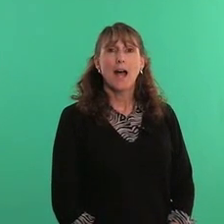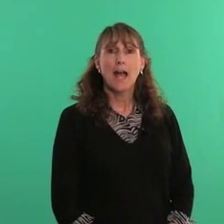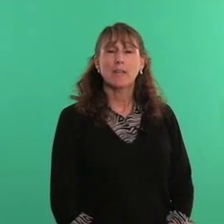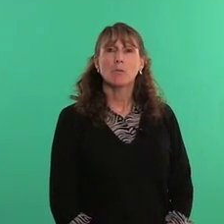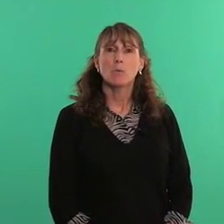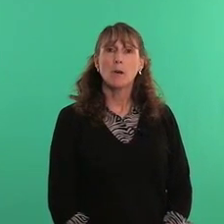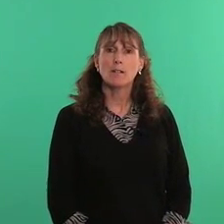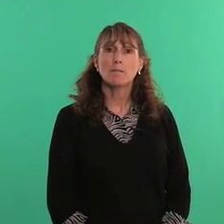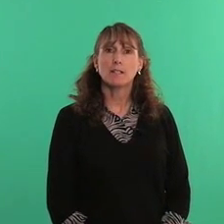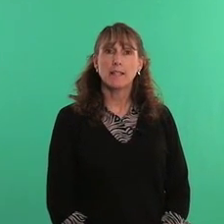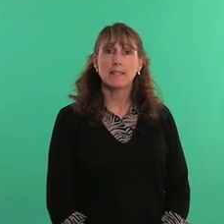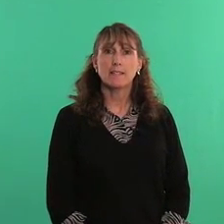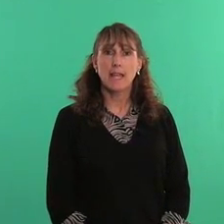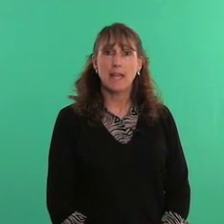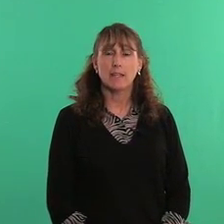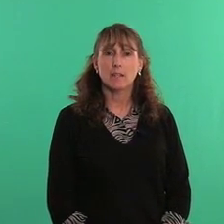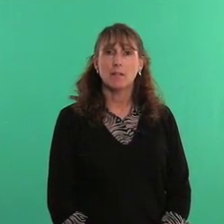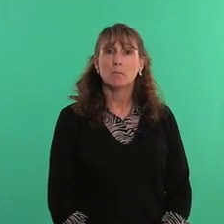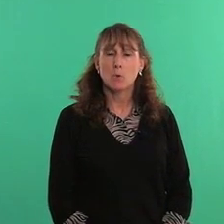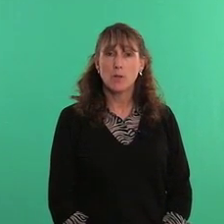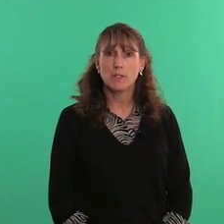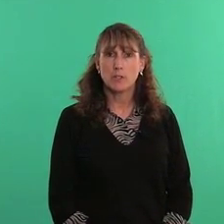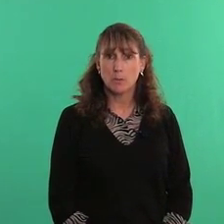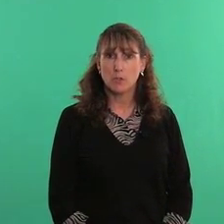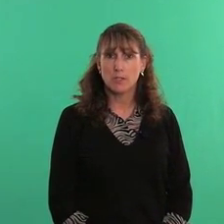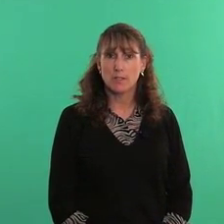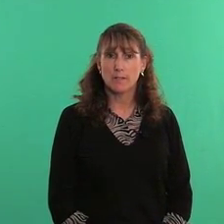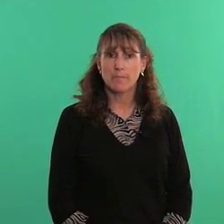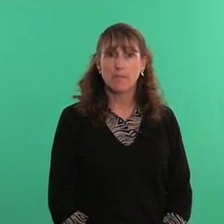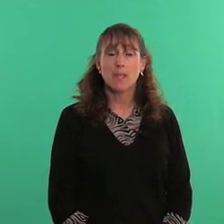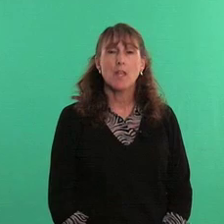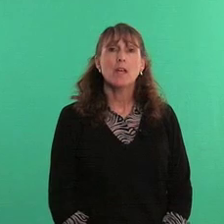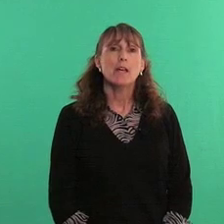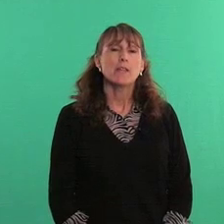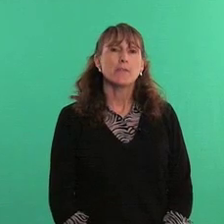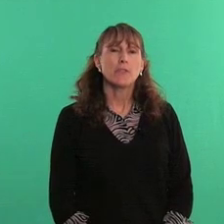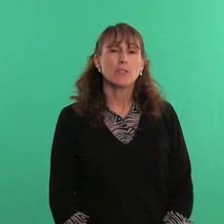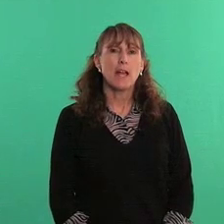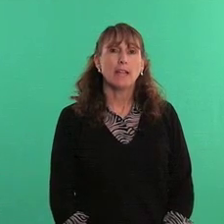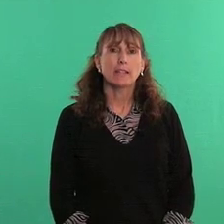Hi welcome to Lesson 10 more descriptions. The first sign,